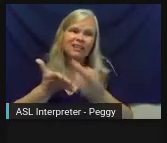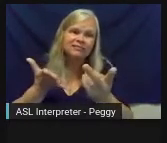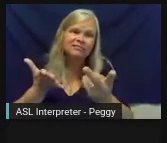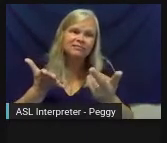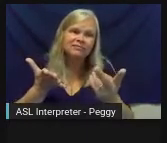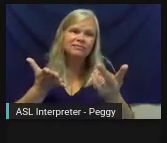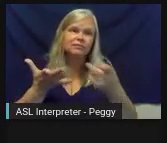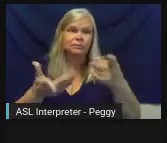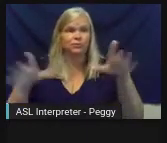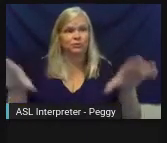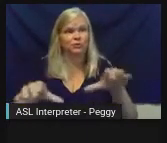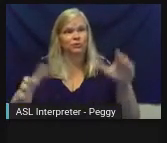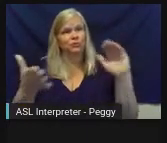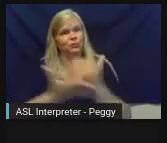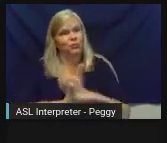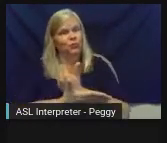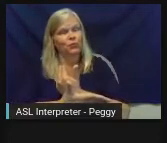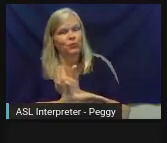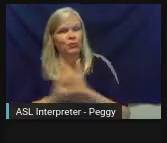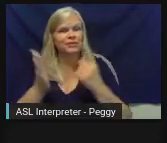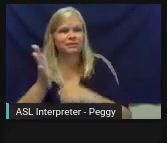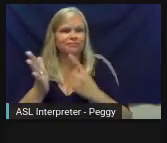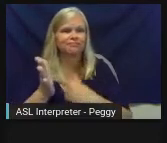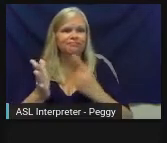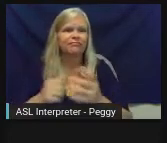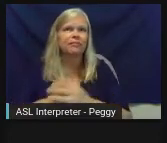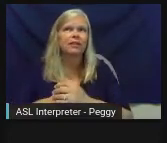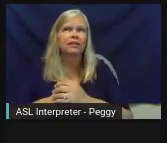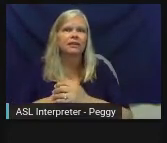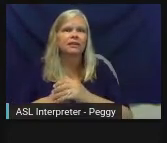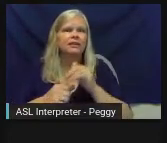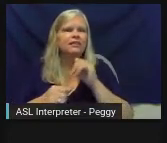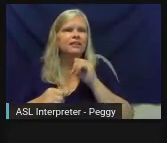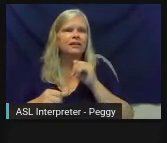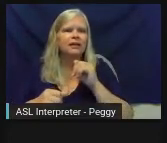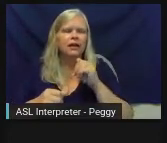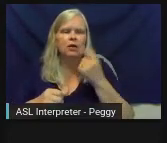new, not having one of your key partners, which are the